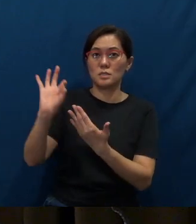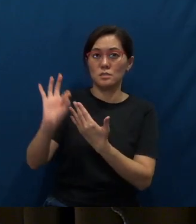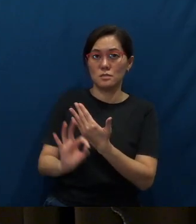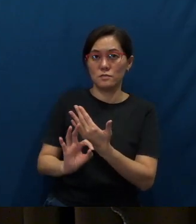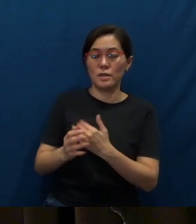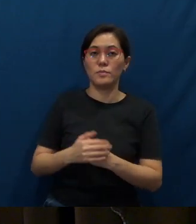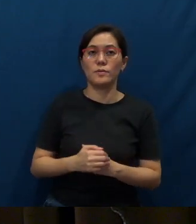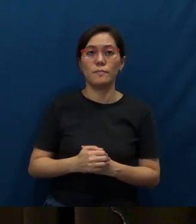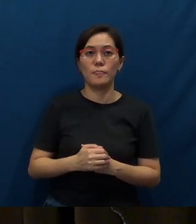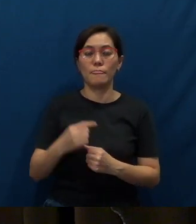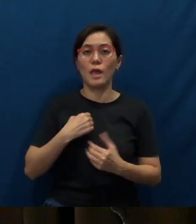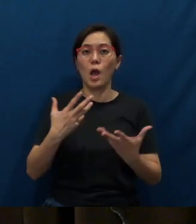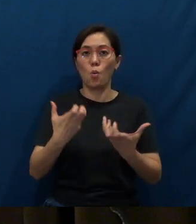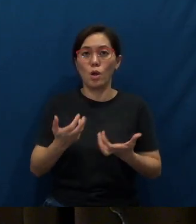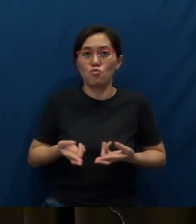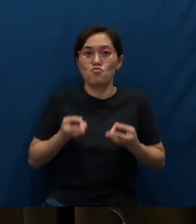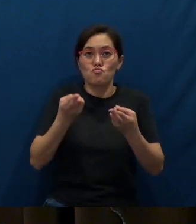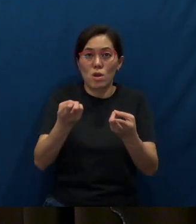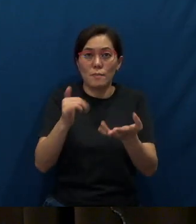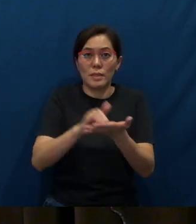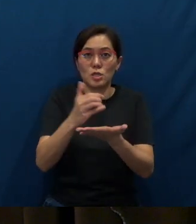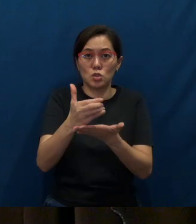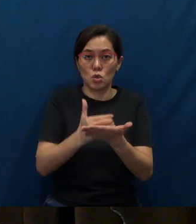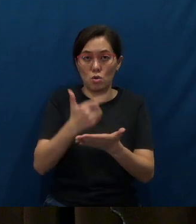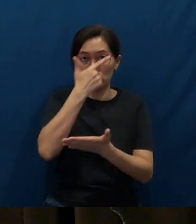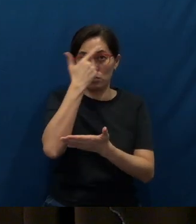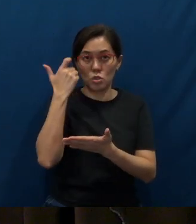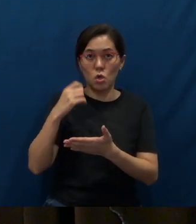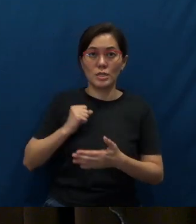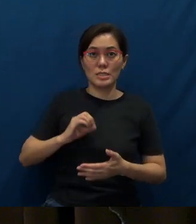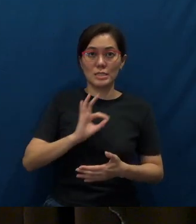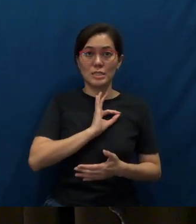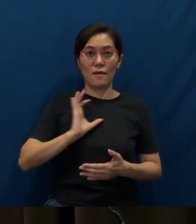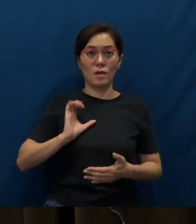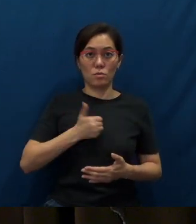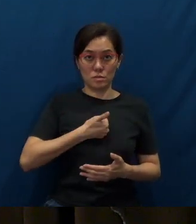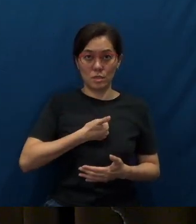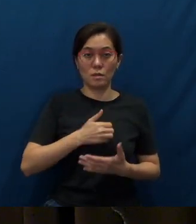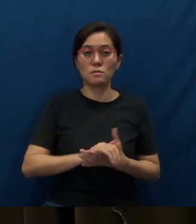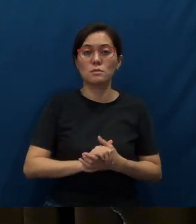I just want to recommend this course because the staff ourselves as a whole, we went through